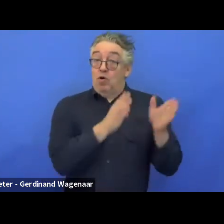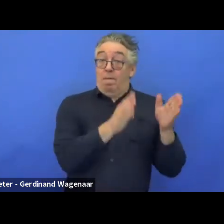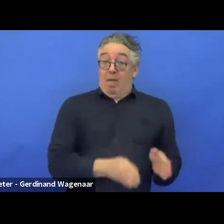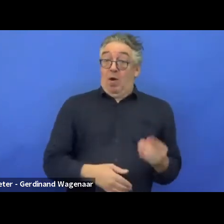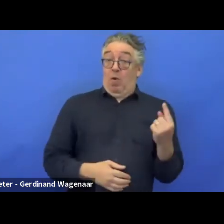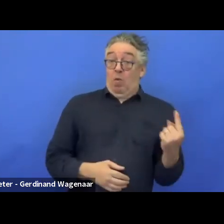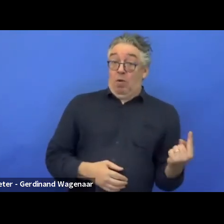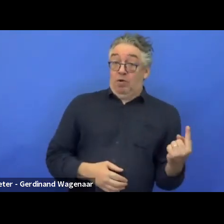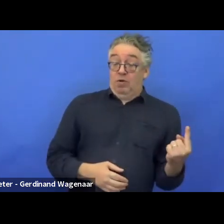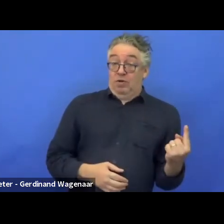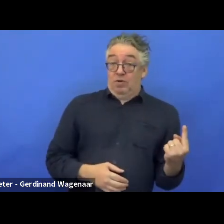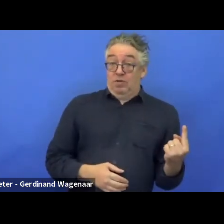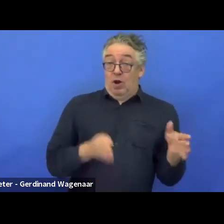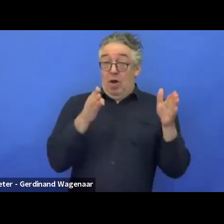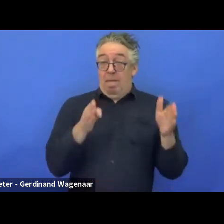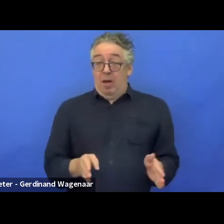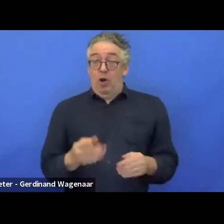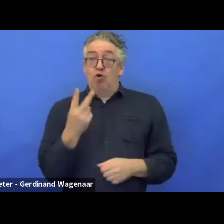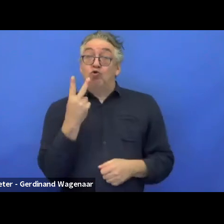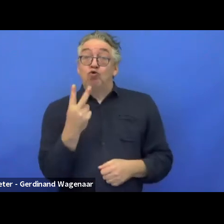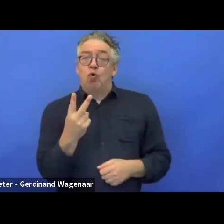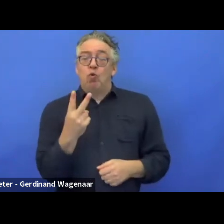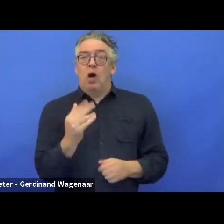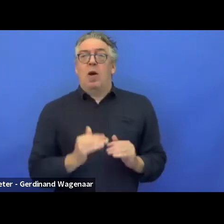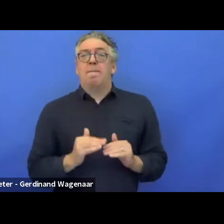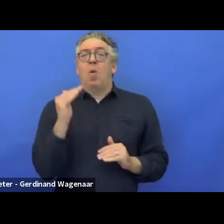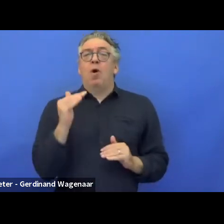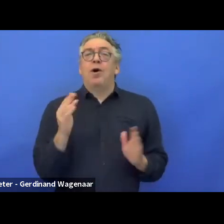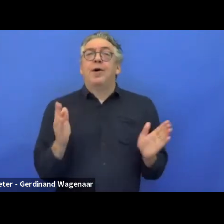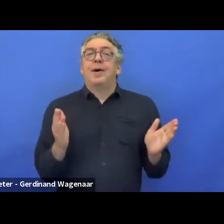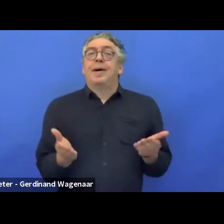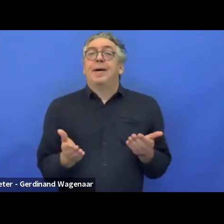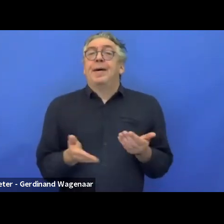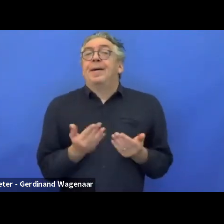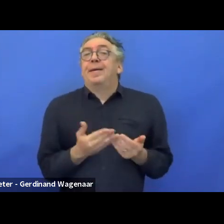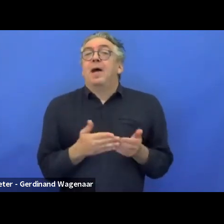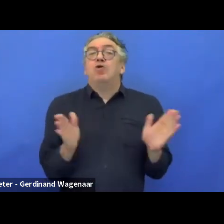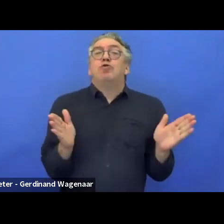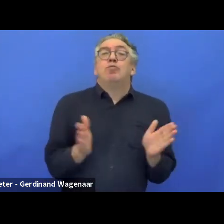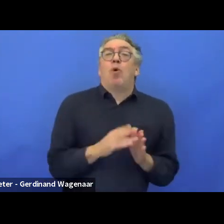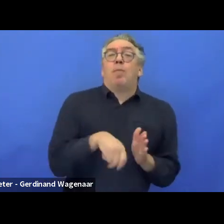the more concrete and smaller projects we can participate in. Next slide, please.